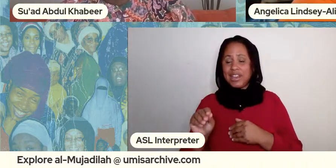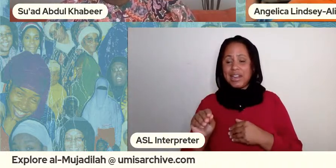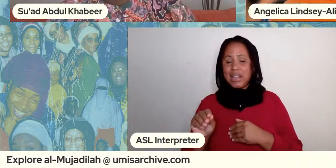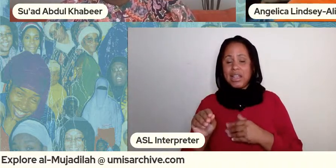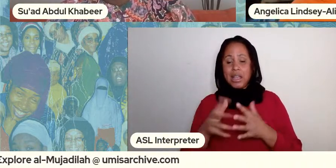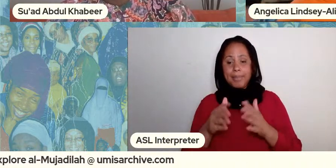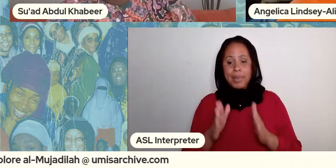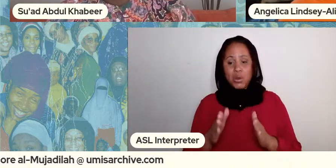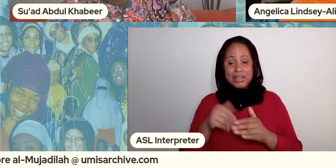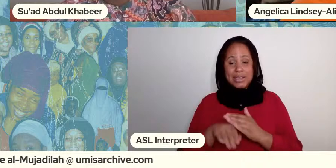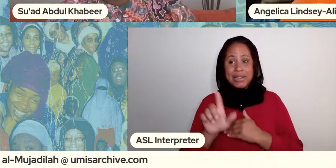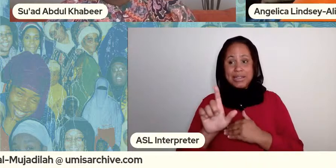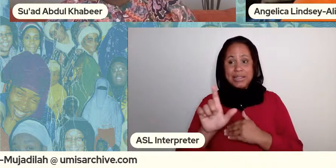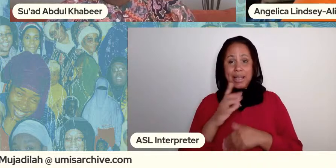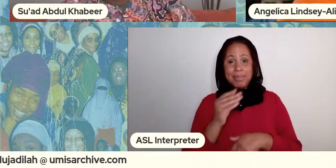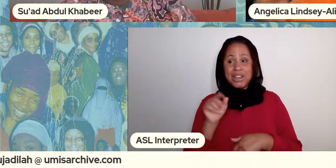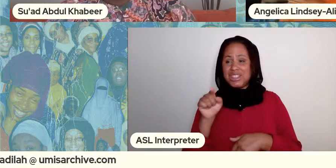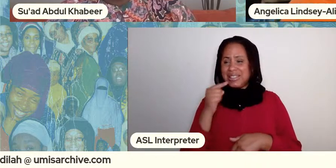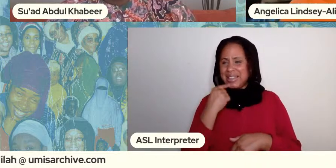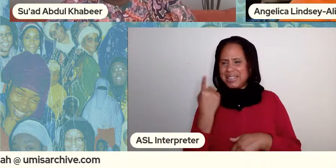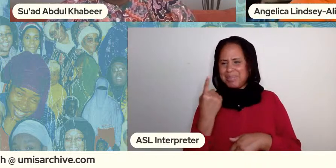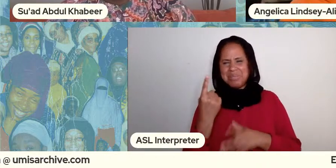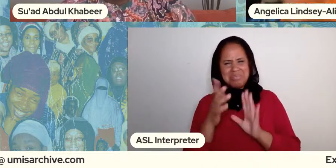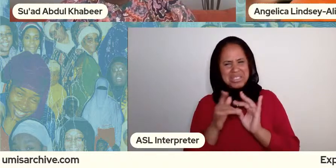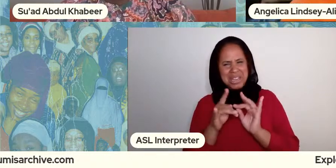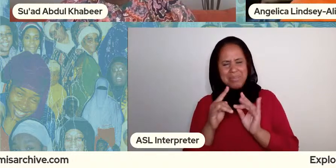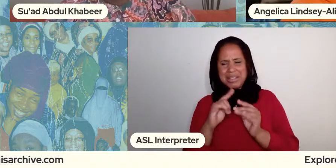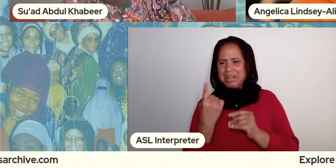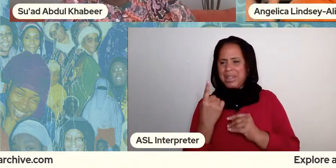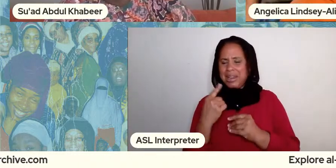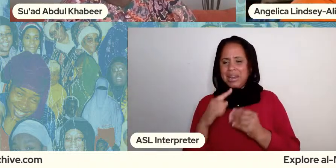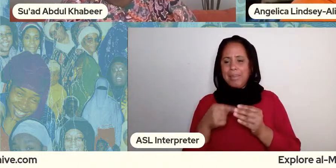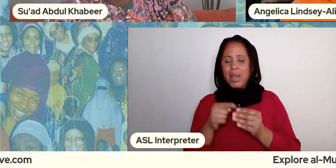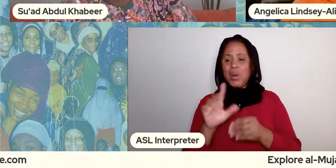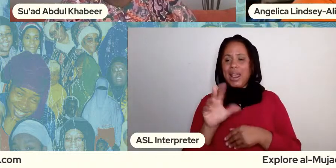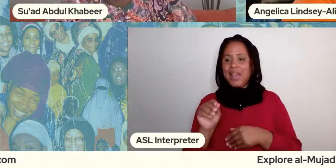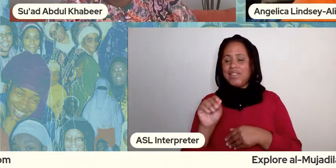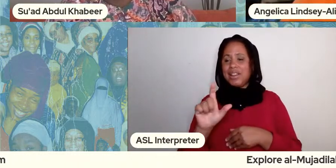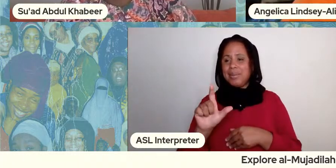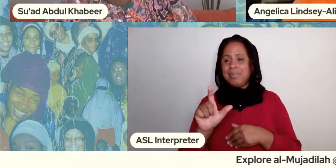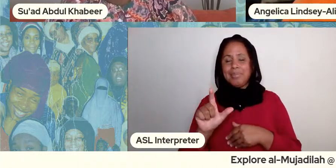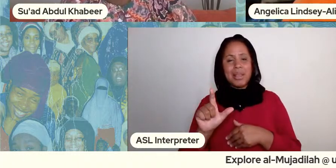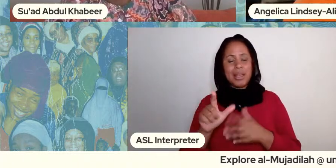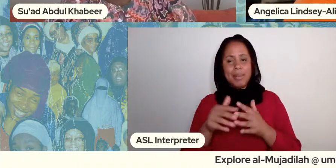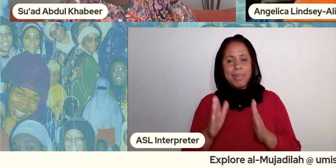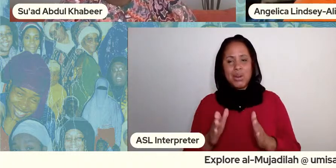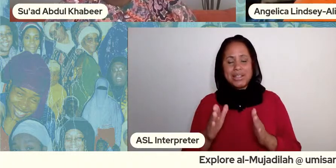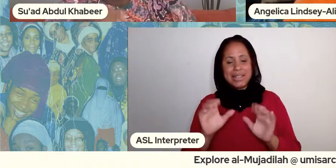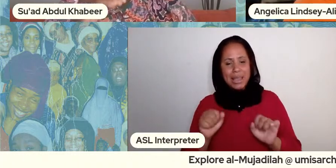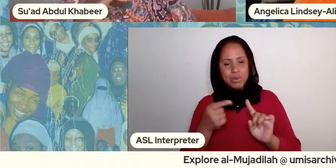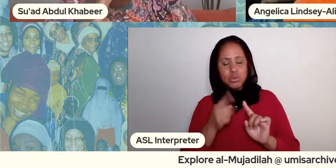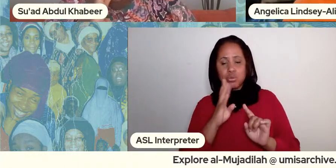like we can't fault african-american it was something about african-americans being able to speak arabic and she said well we can't fault african-american muslims